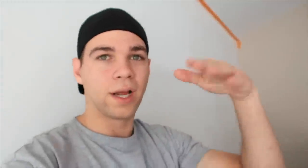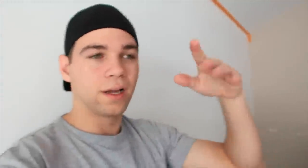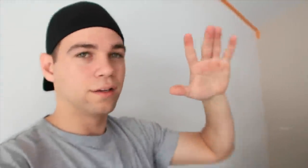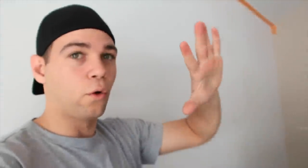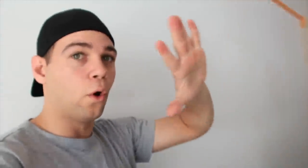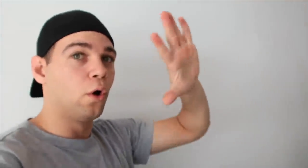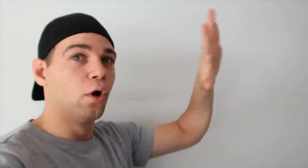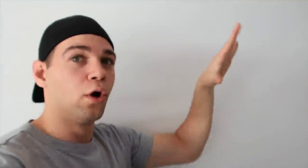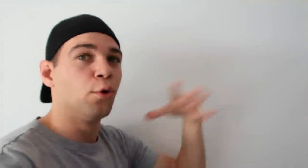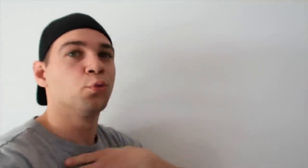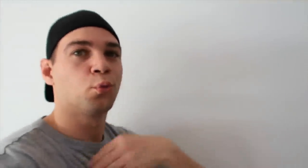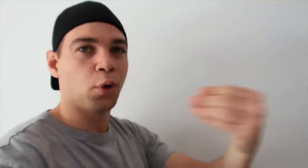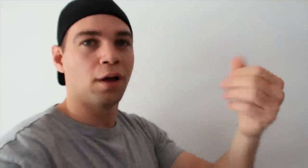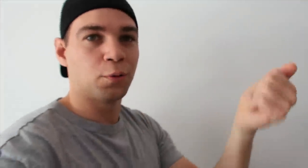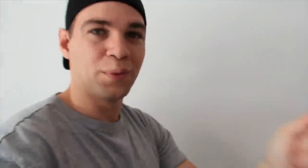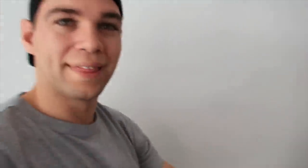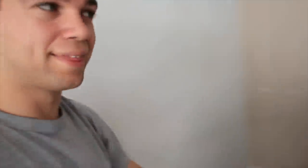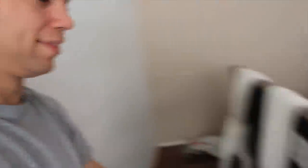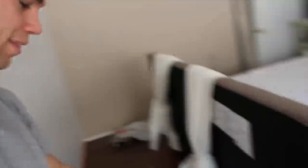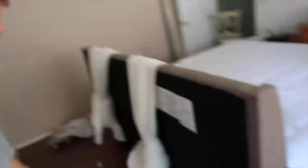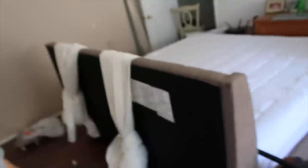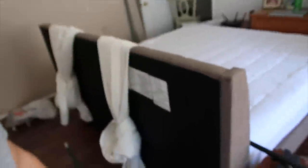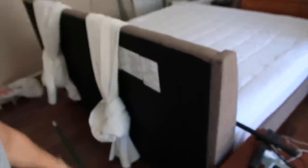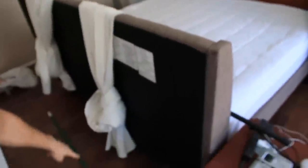We painted all white before with this